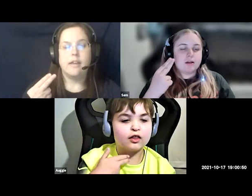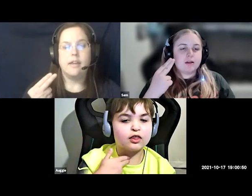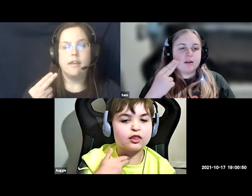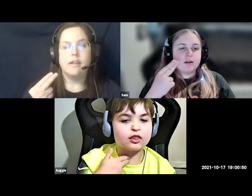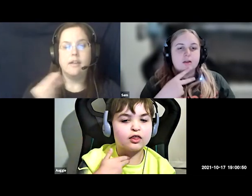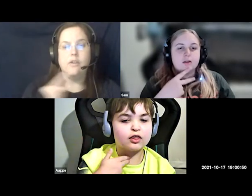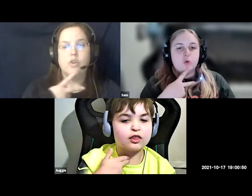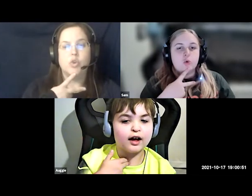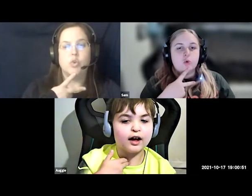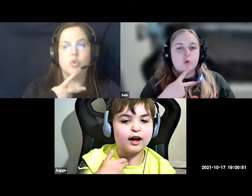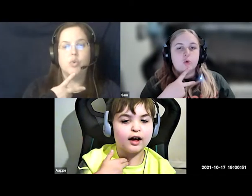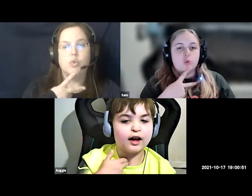you